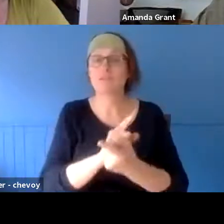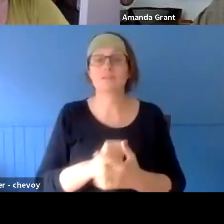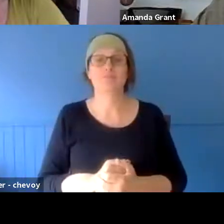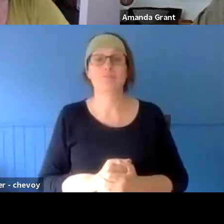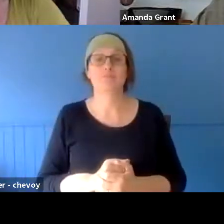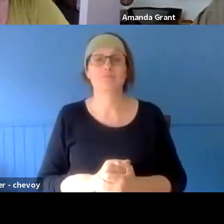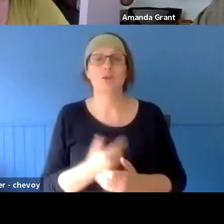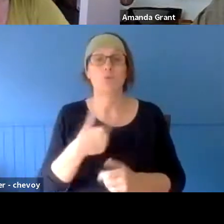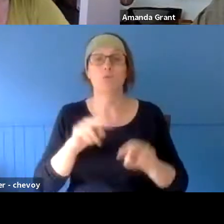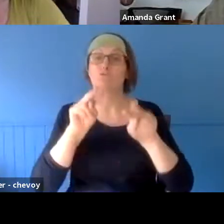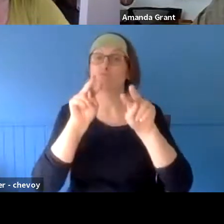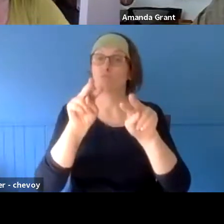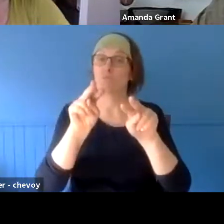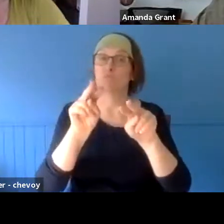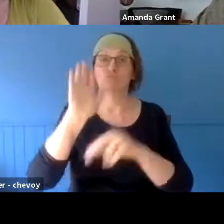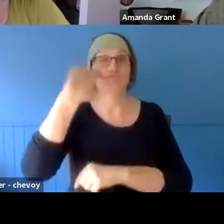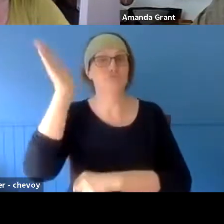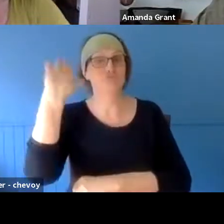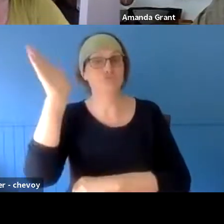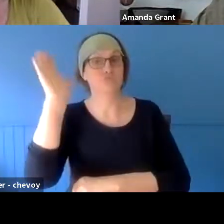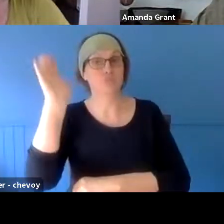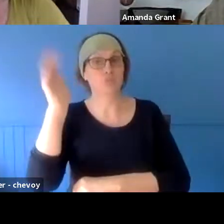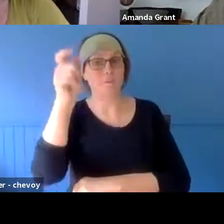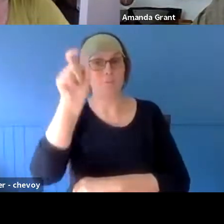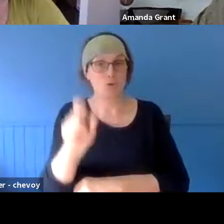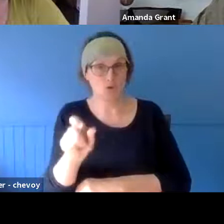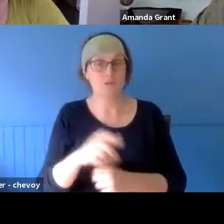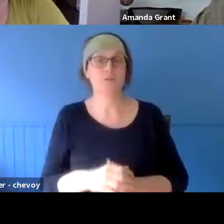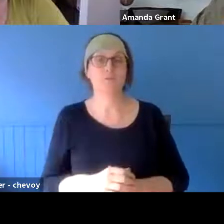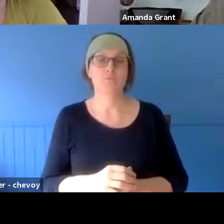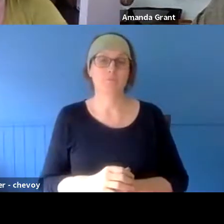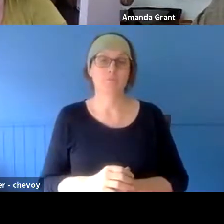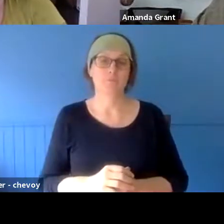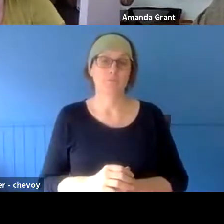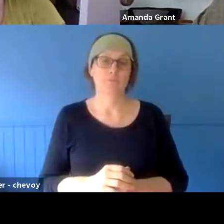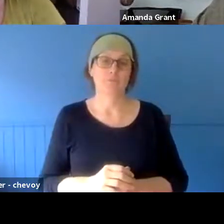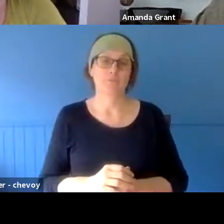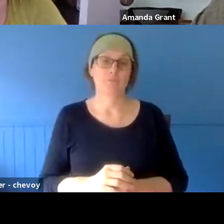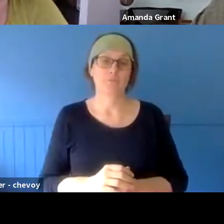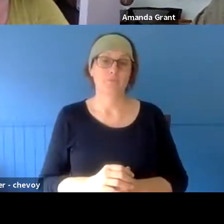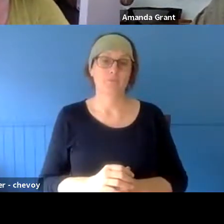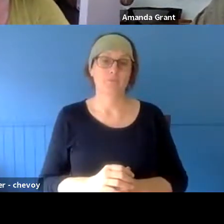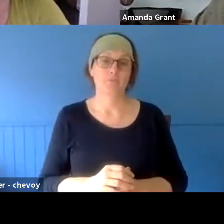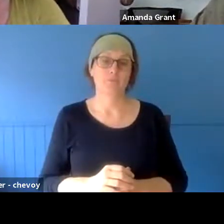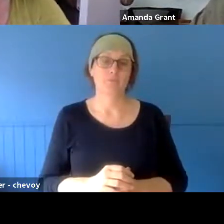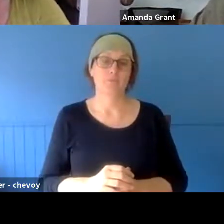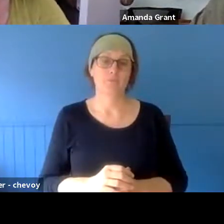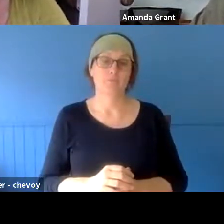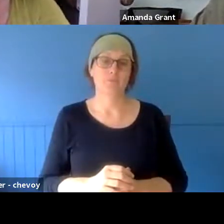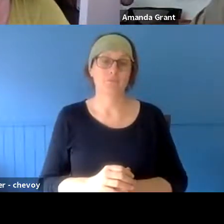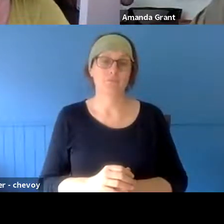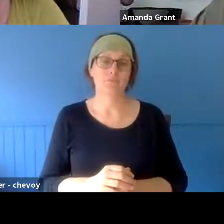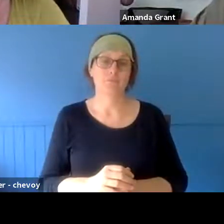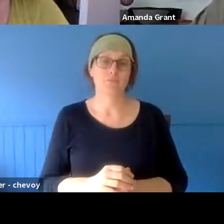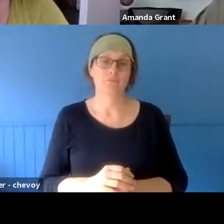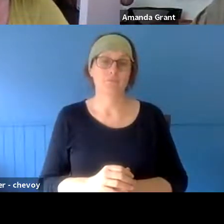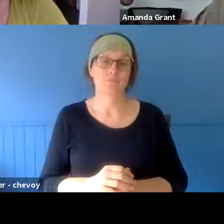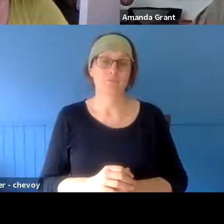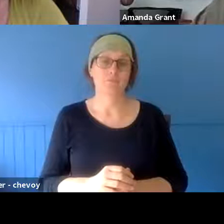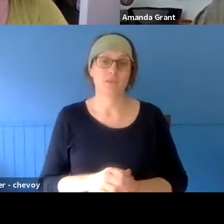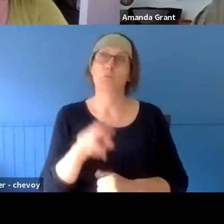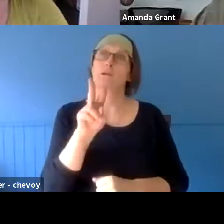a discussion by Scotia Montevic, and we suddenly realised that what we'd